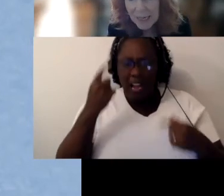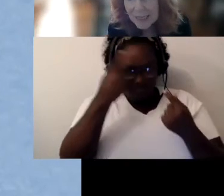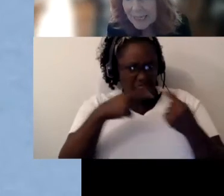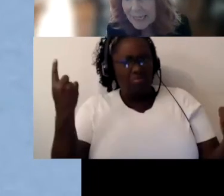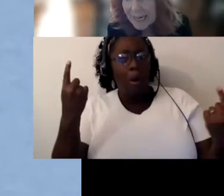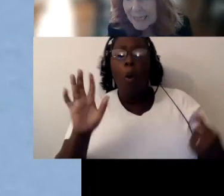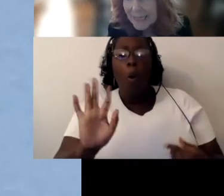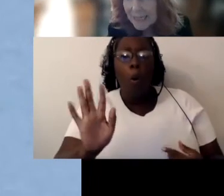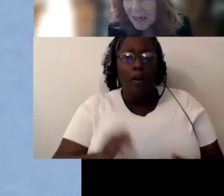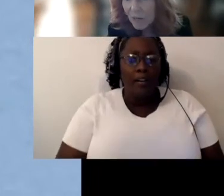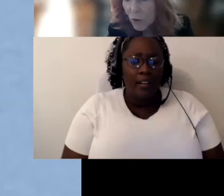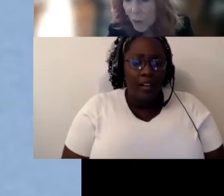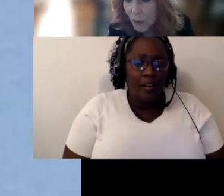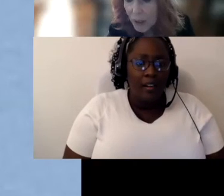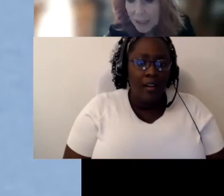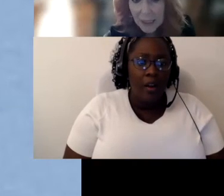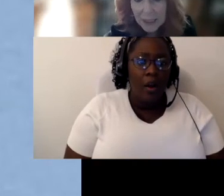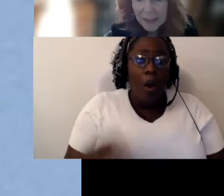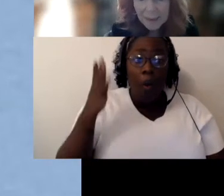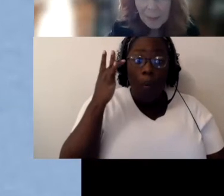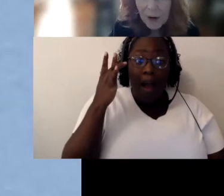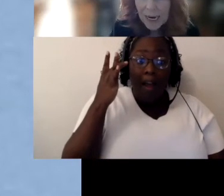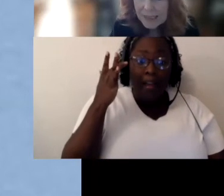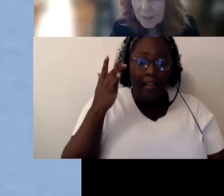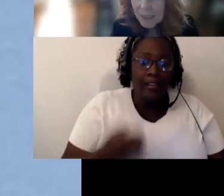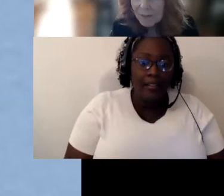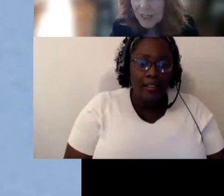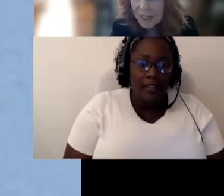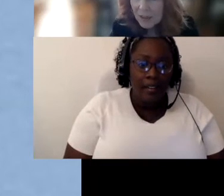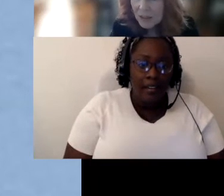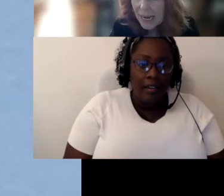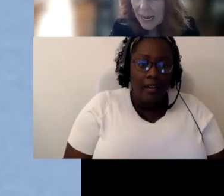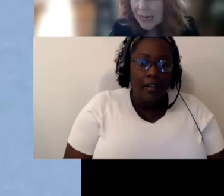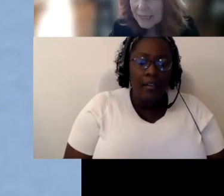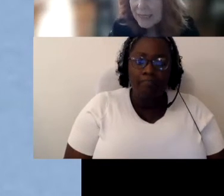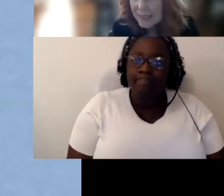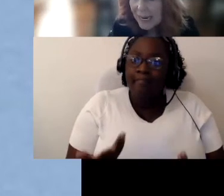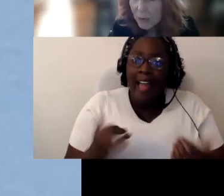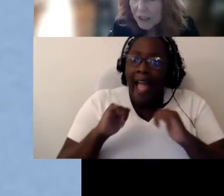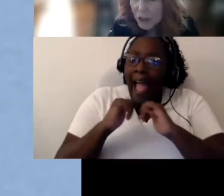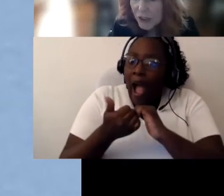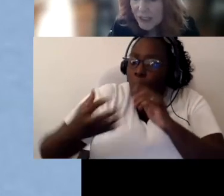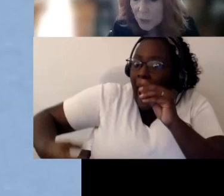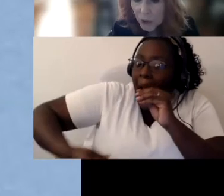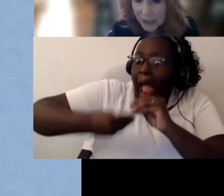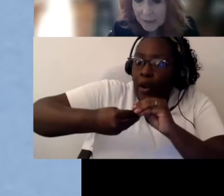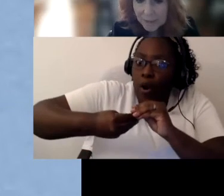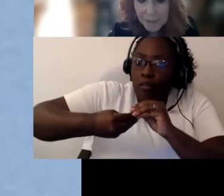IDEA doesn’t come forward, there hasn’t been a vehicle to add this language or this